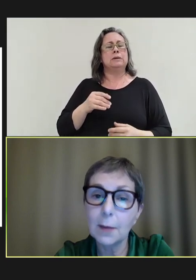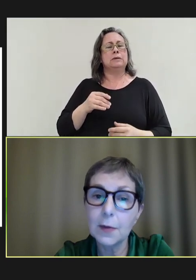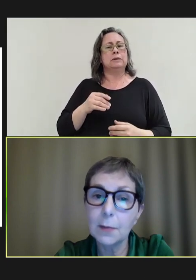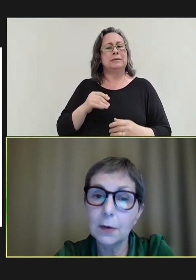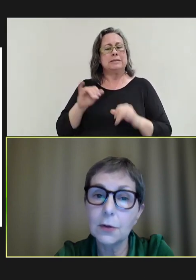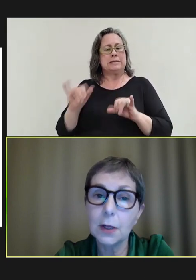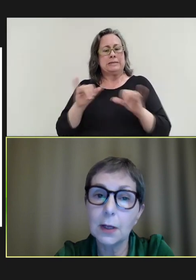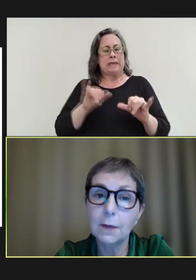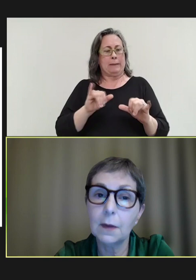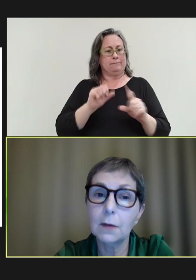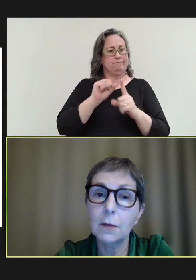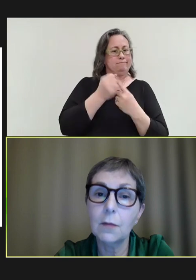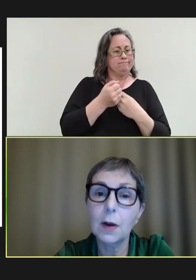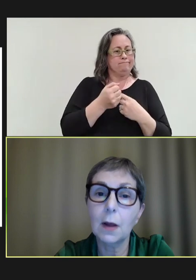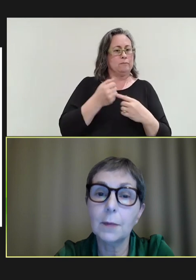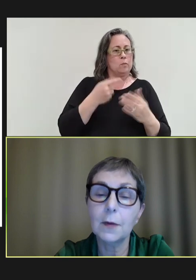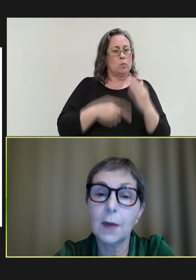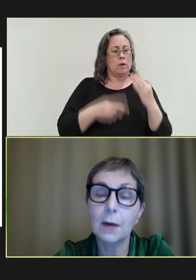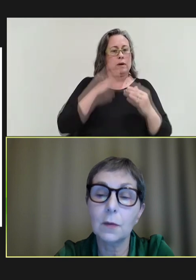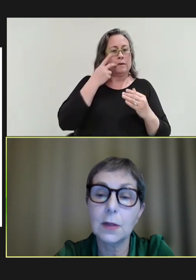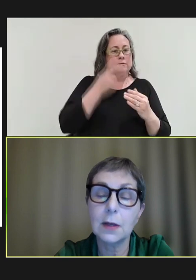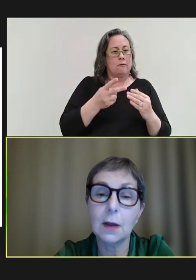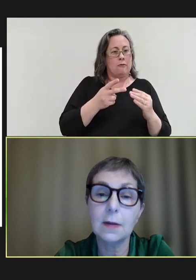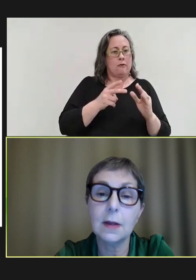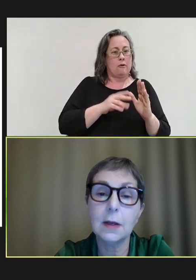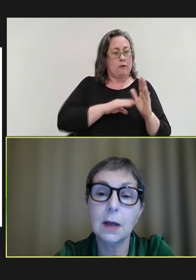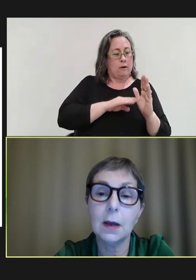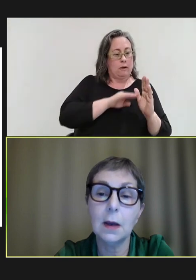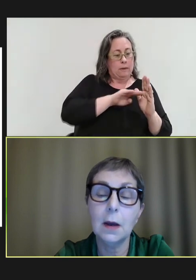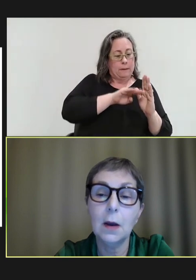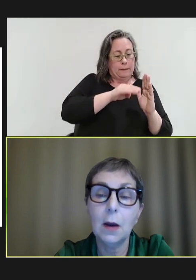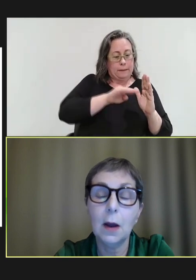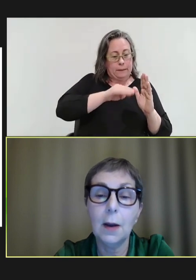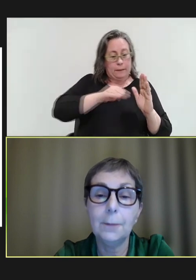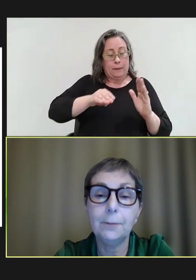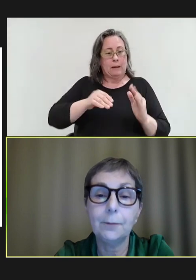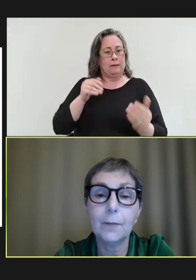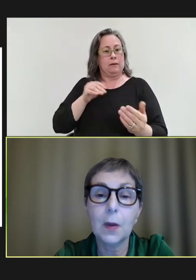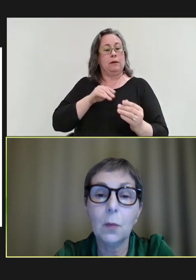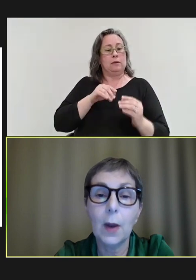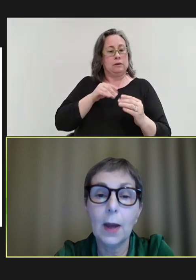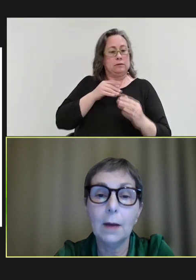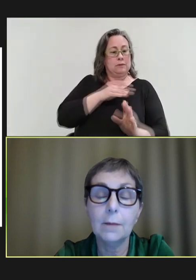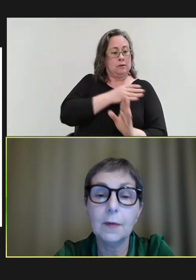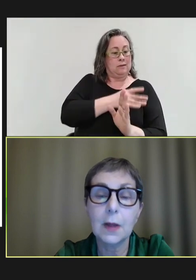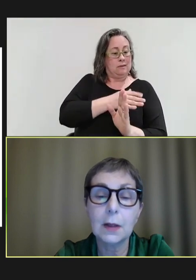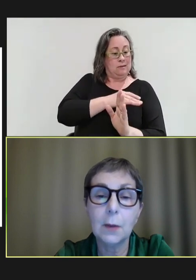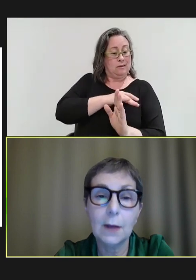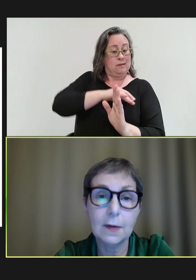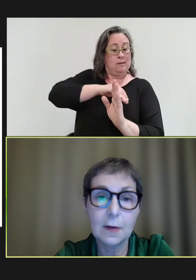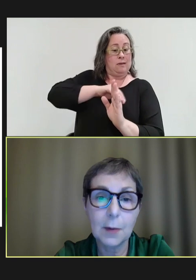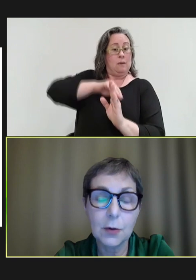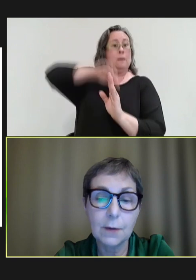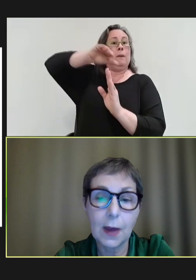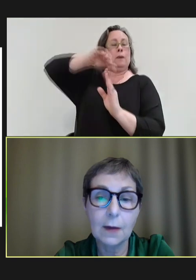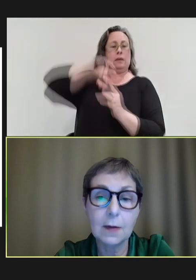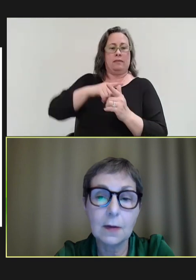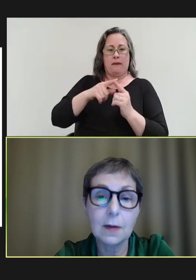epidemiologically in the run-up to that 2019 year where suddenly we had this explosion of cases,